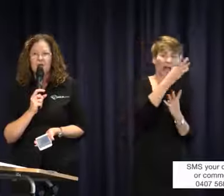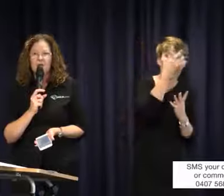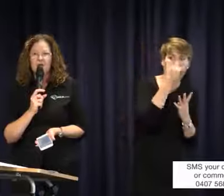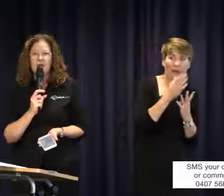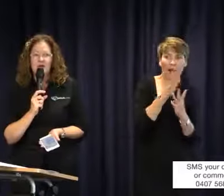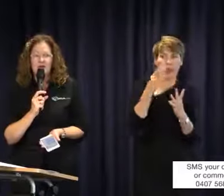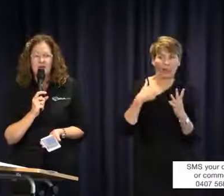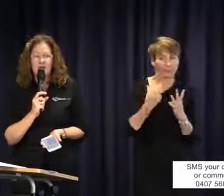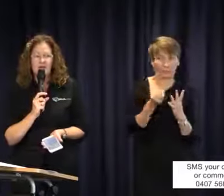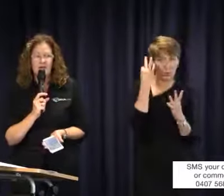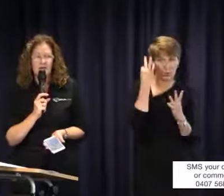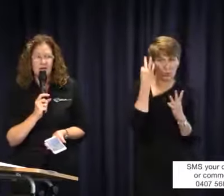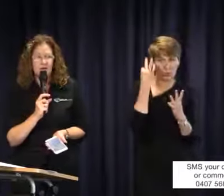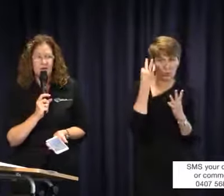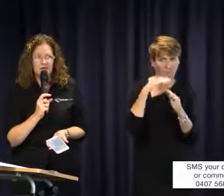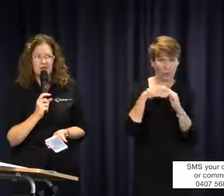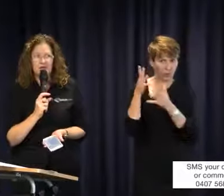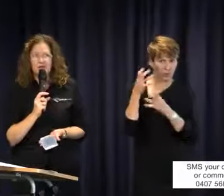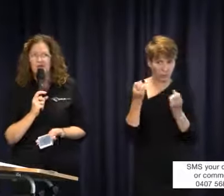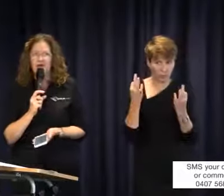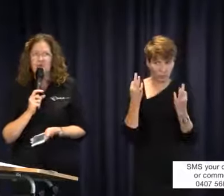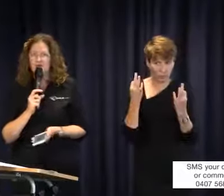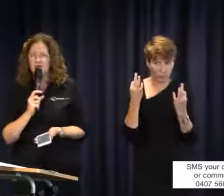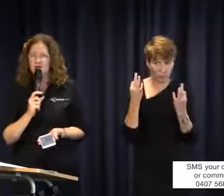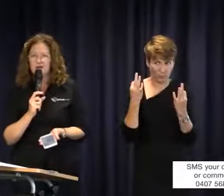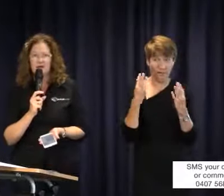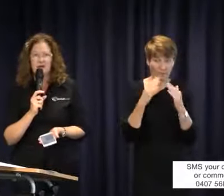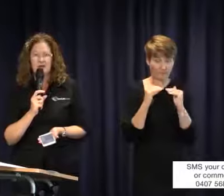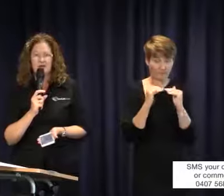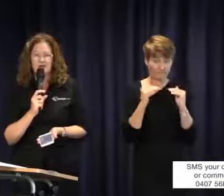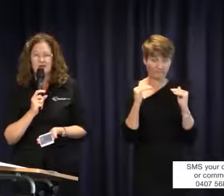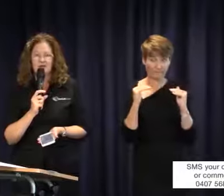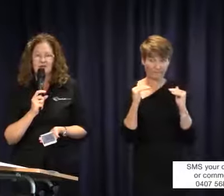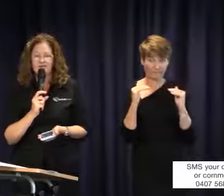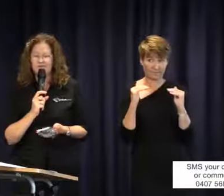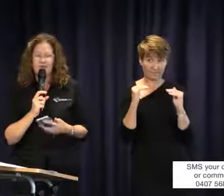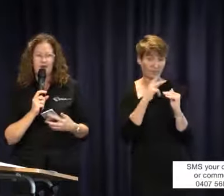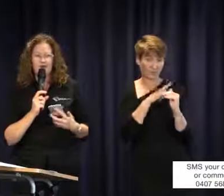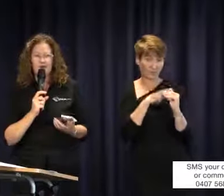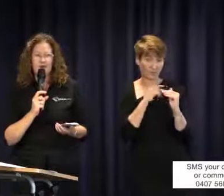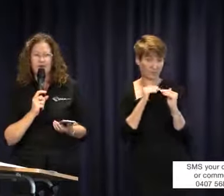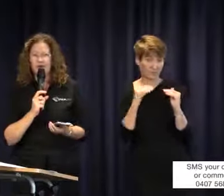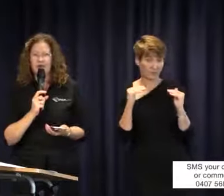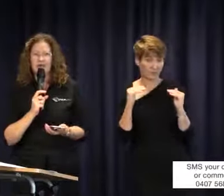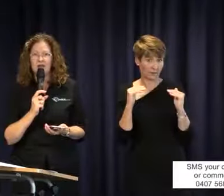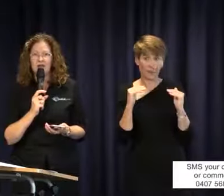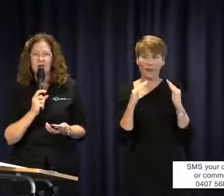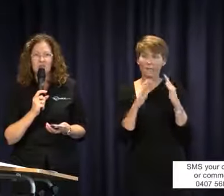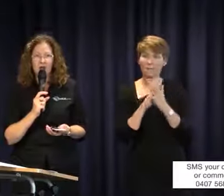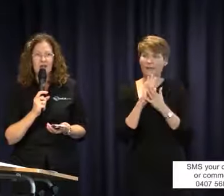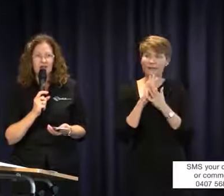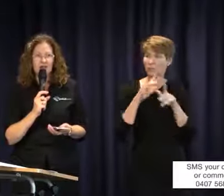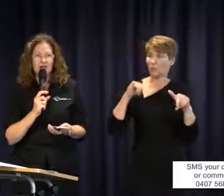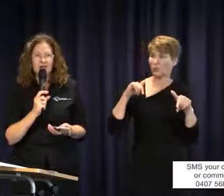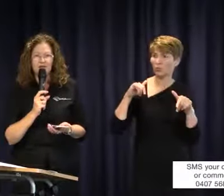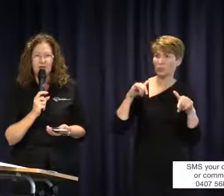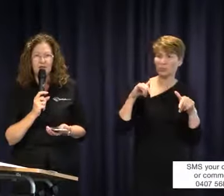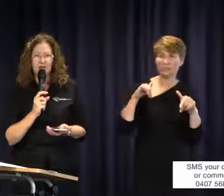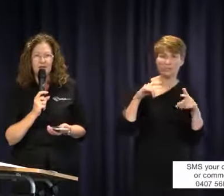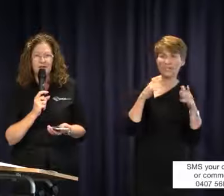talking about interpreters that have a specialised route to training working with children who